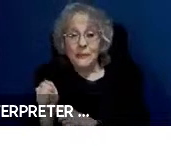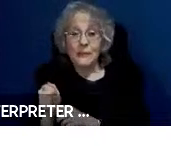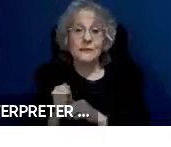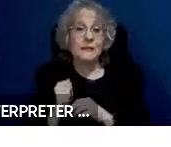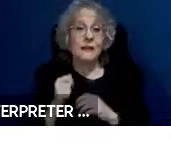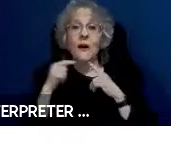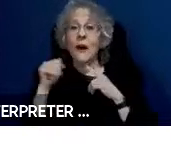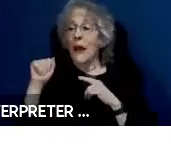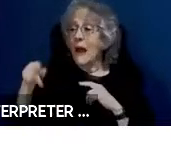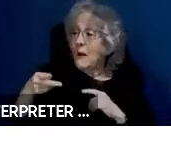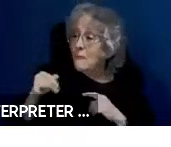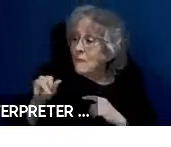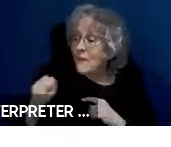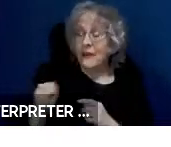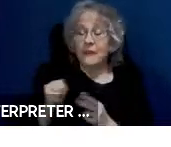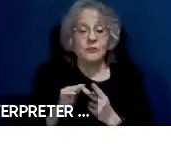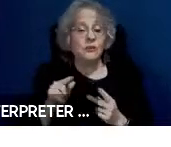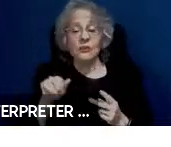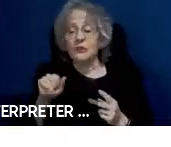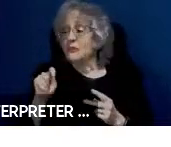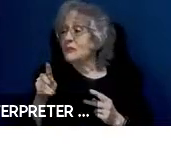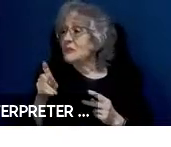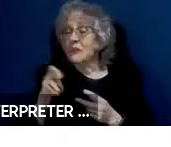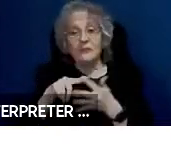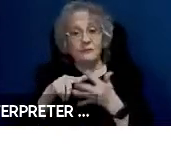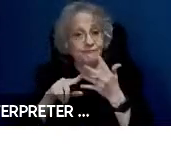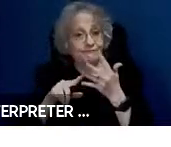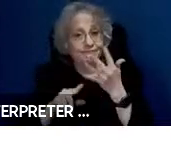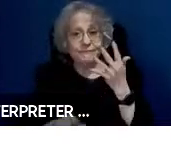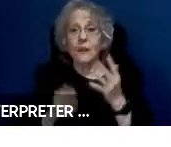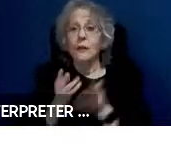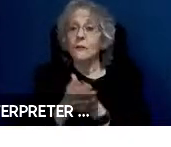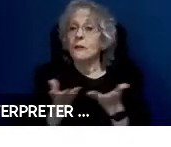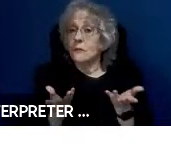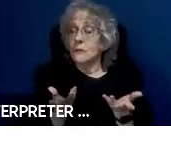or a stutter or a stammer, things that would prevent us with doing things or be successful